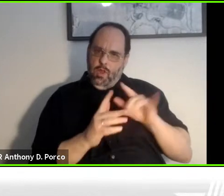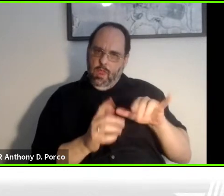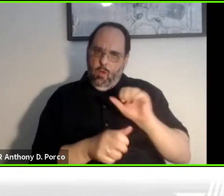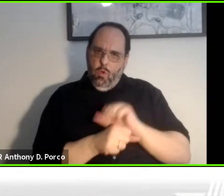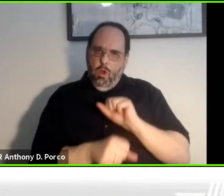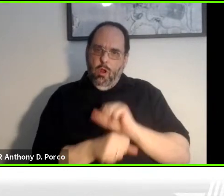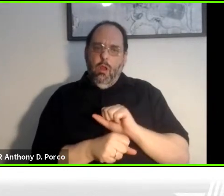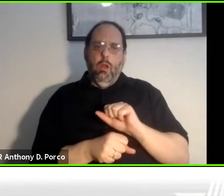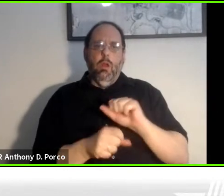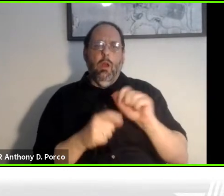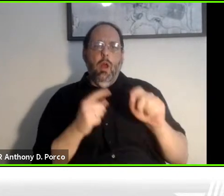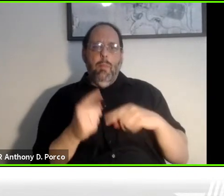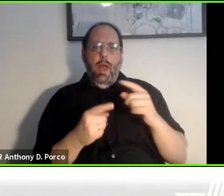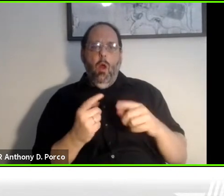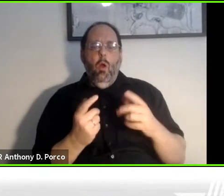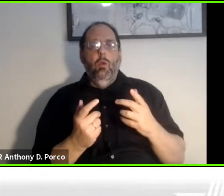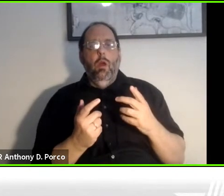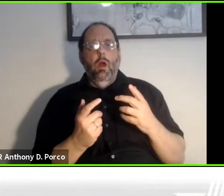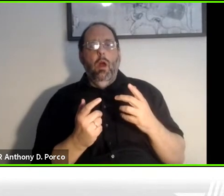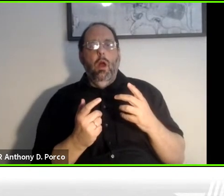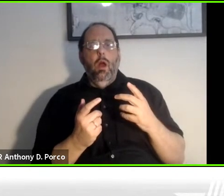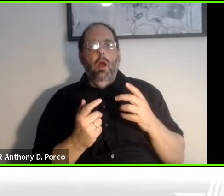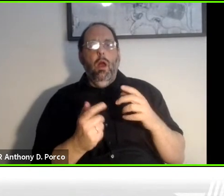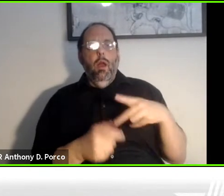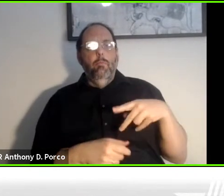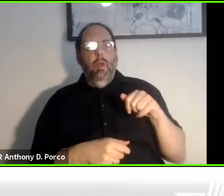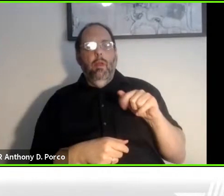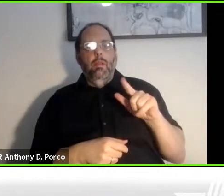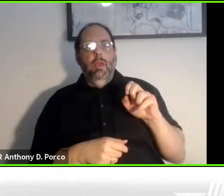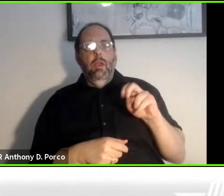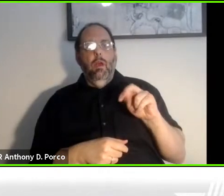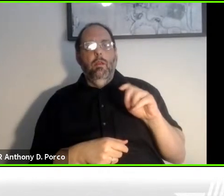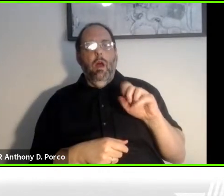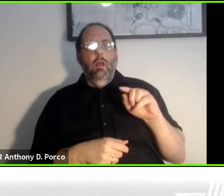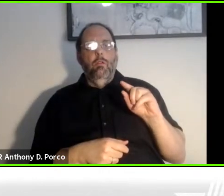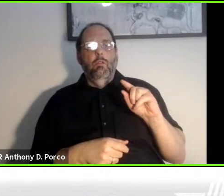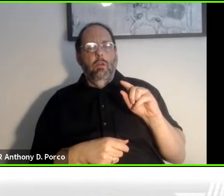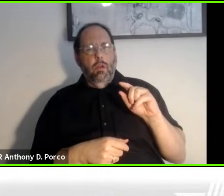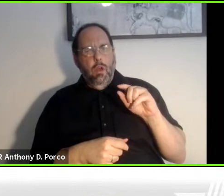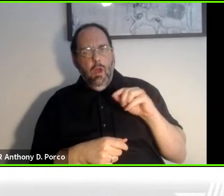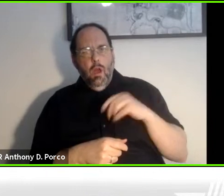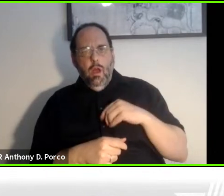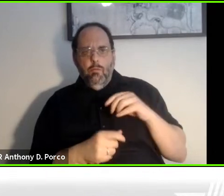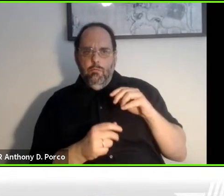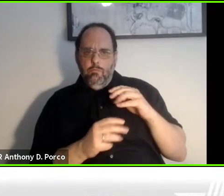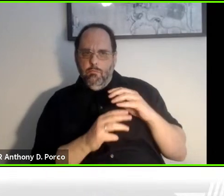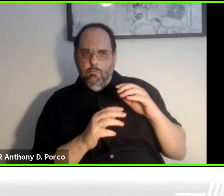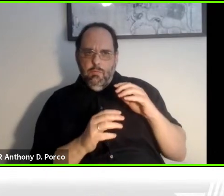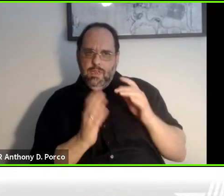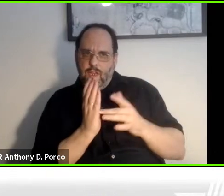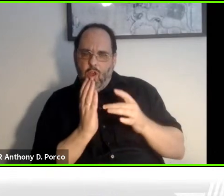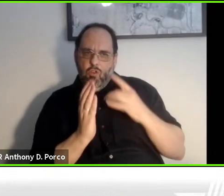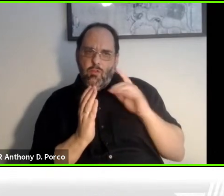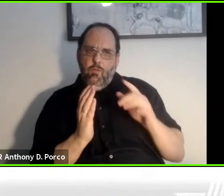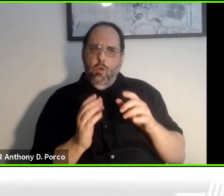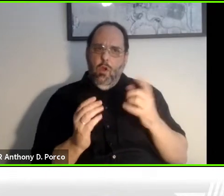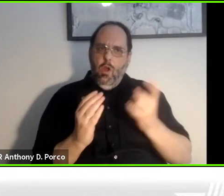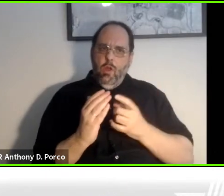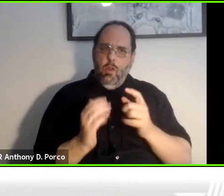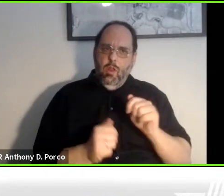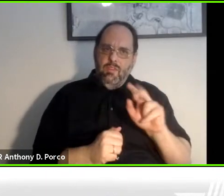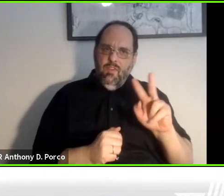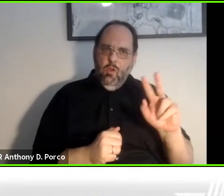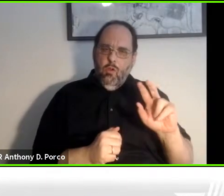on building for autonomous vehicles and sort of defining capabilities. That might be a good